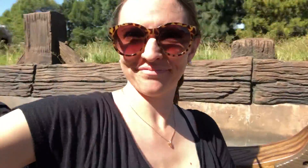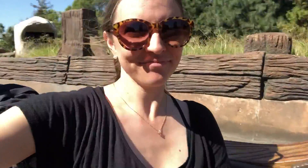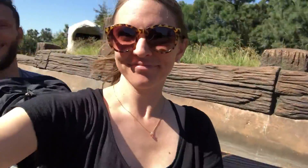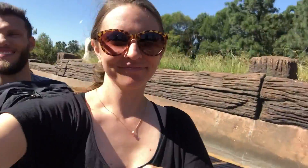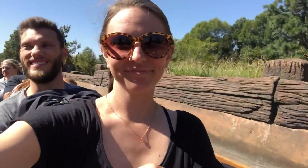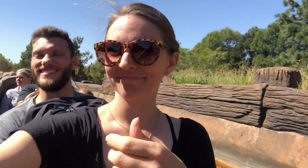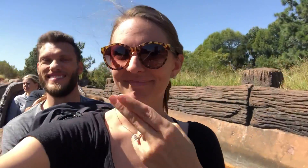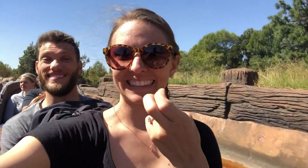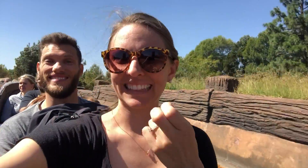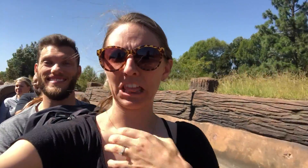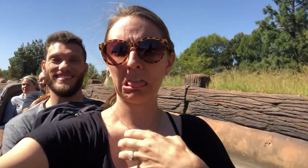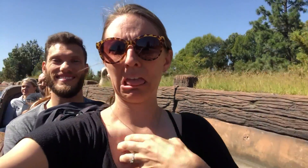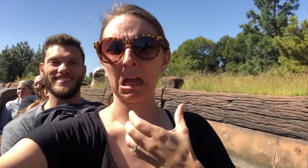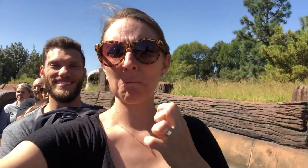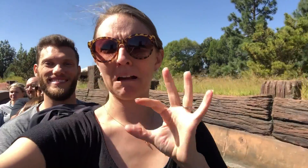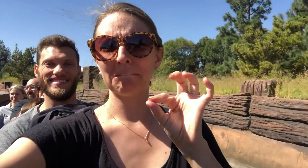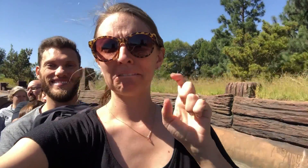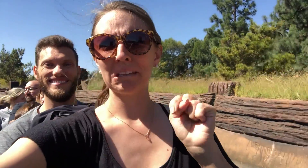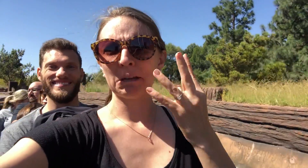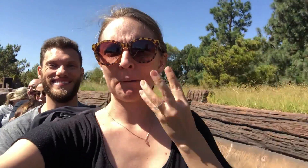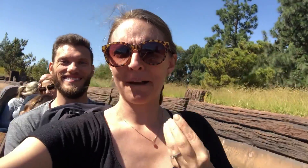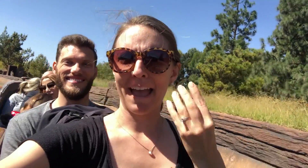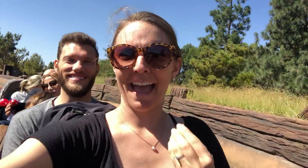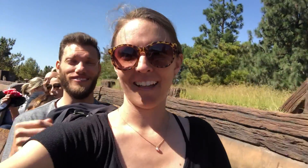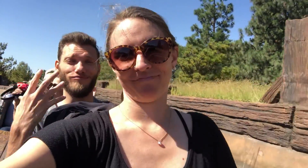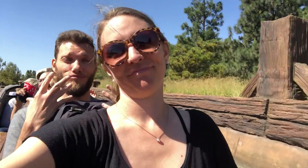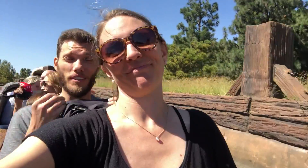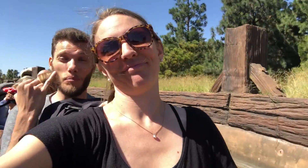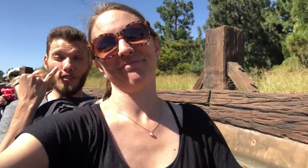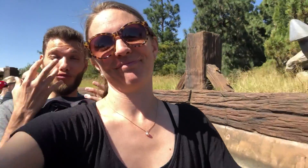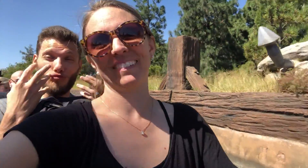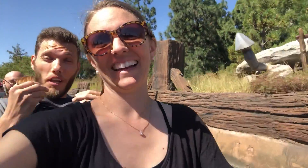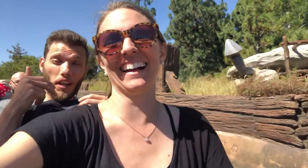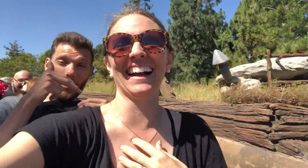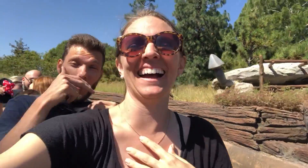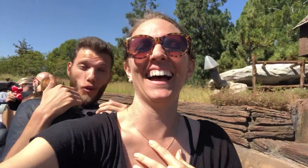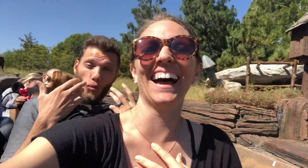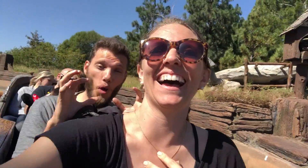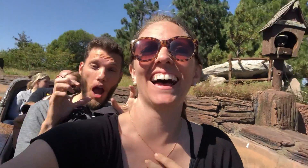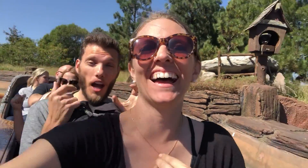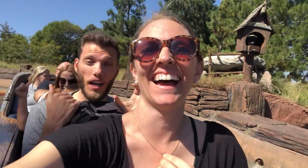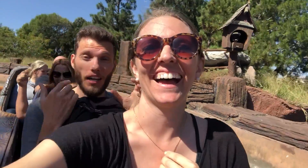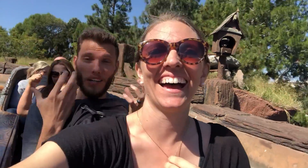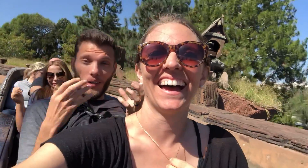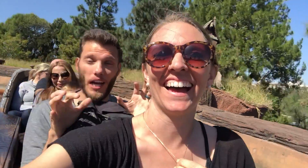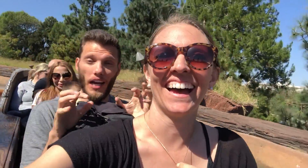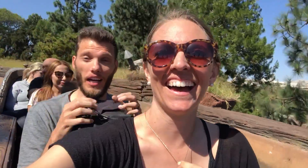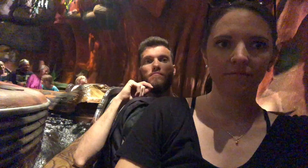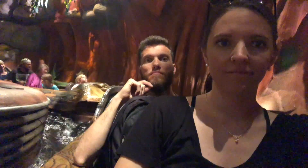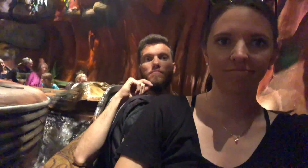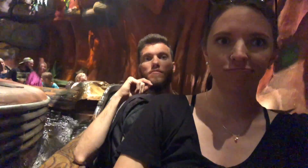He is still complaining. "I don't want my feet wet!" I don't want to walk around with wet feet! haha